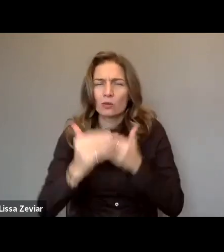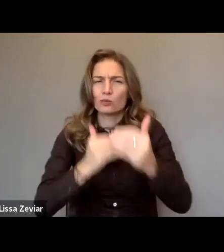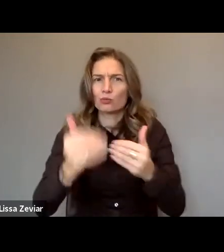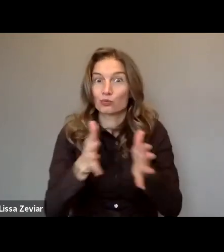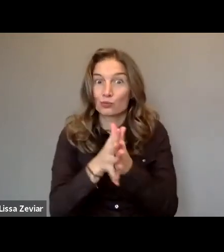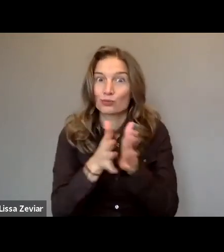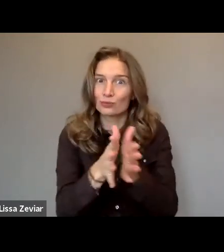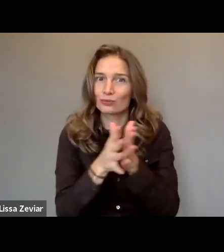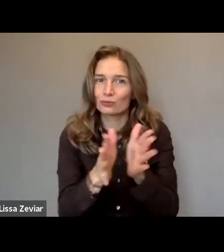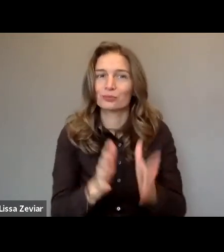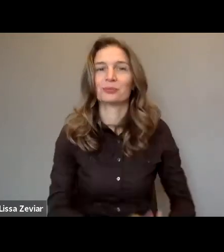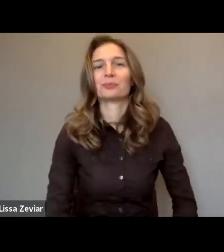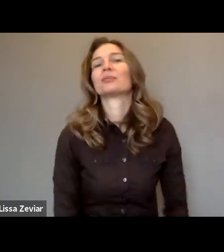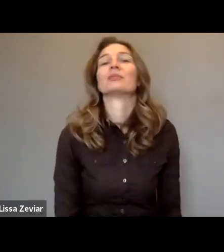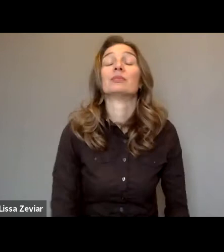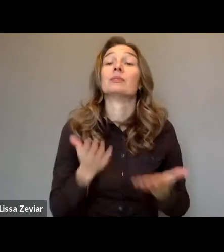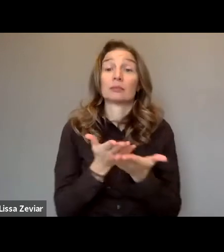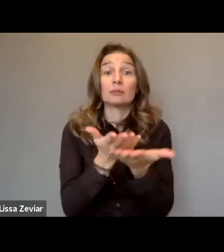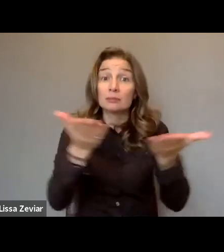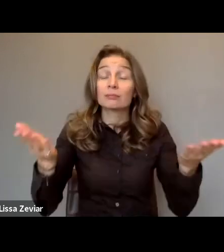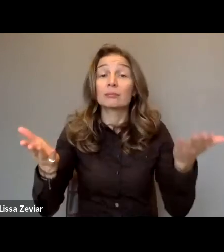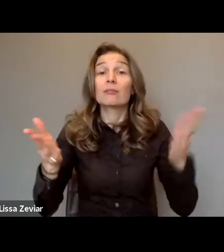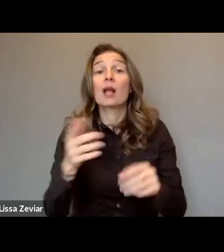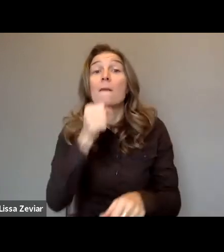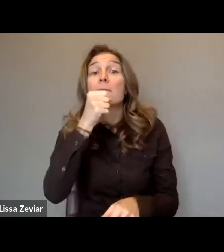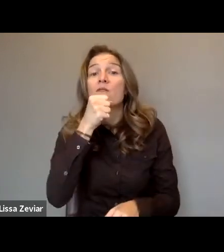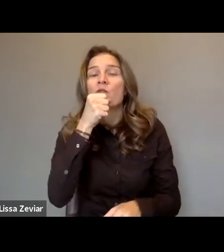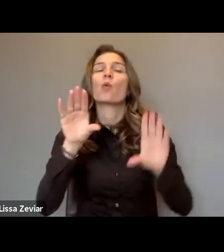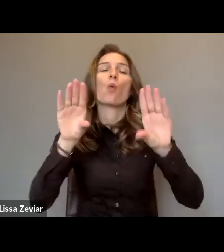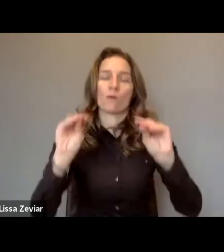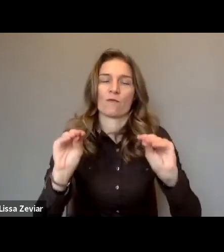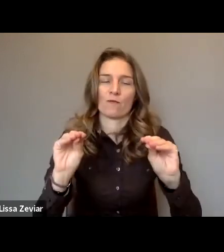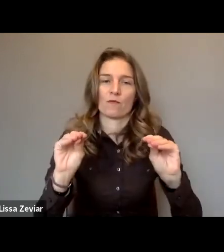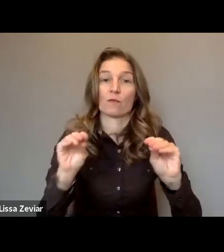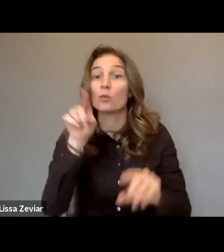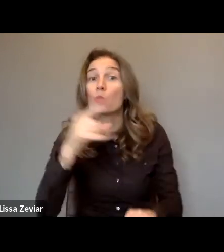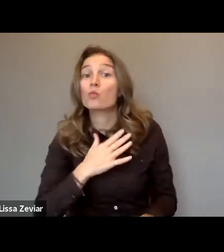All participants are on mute, use the chat box for technical issues